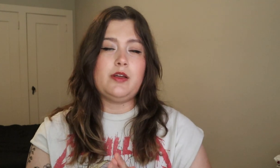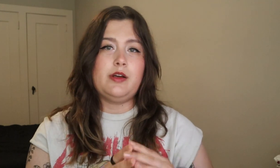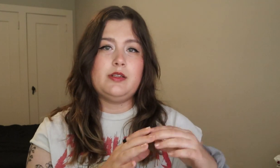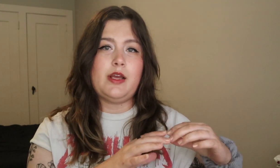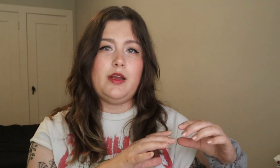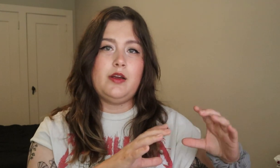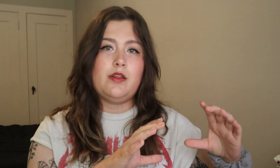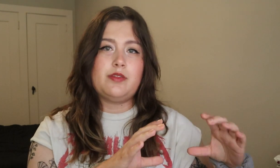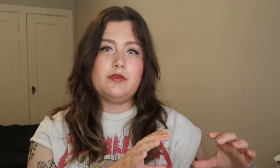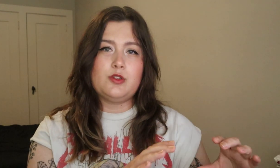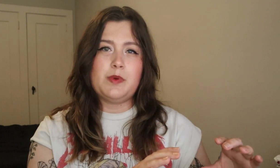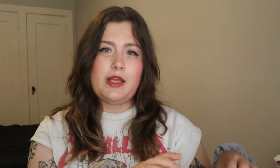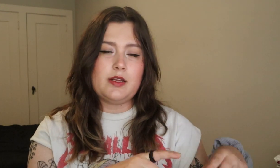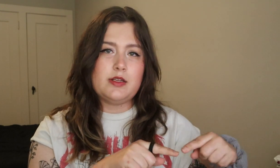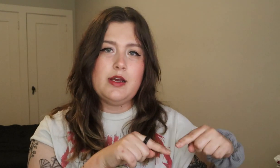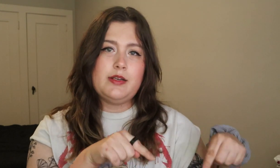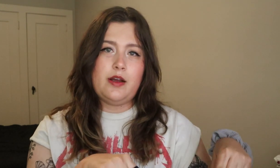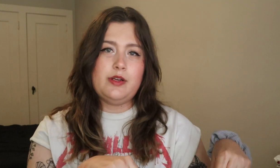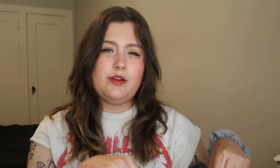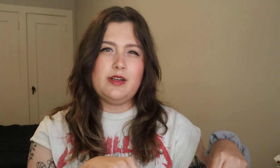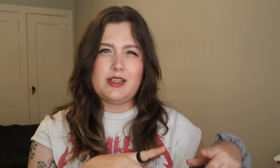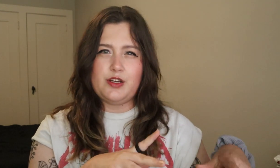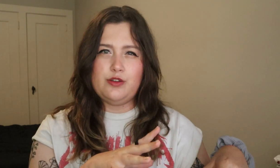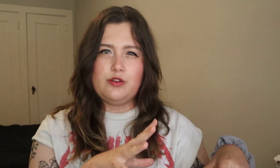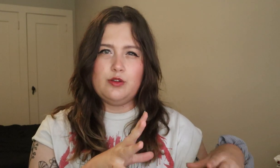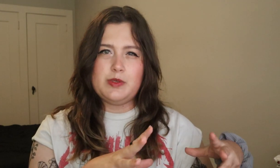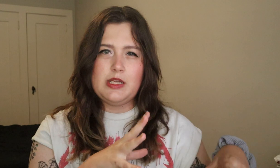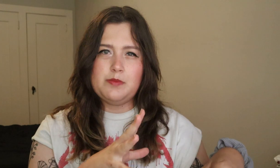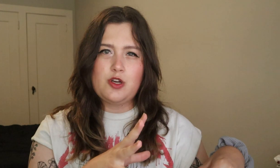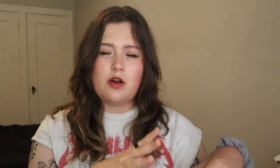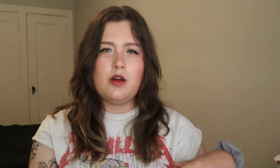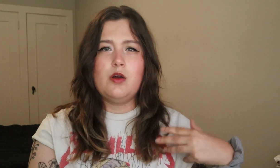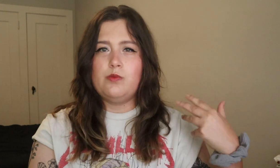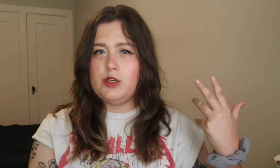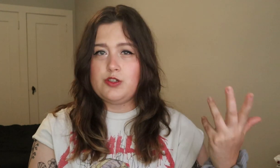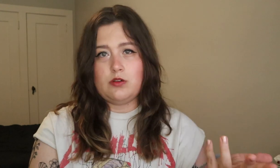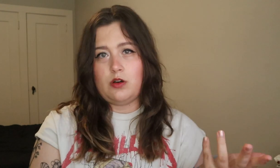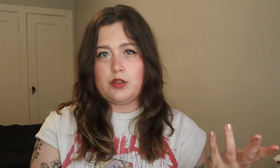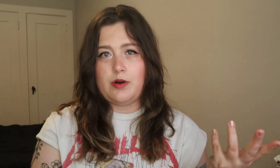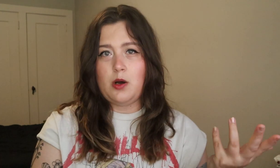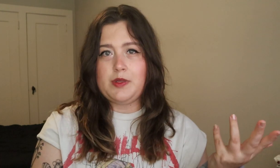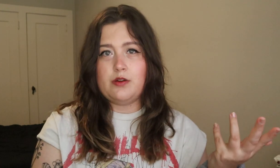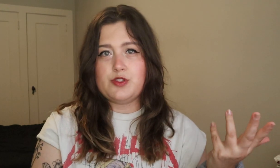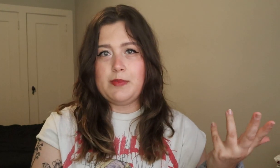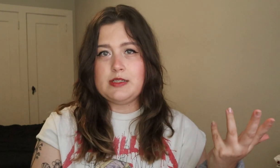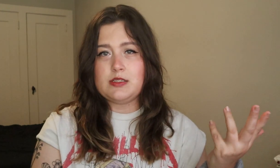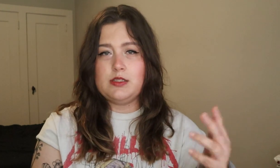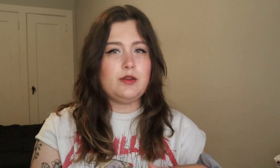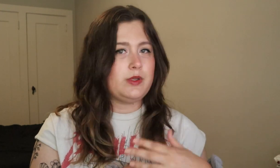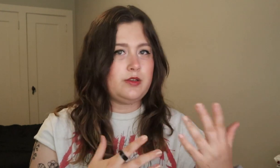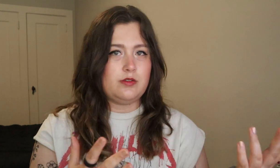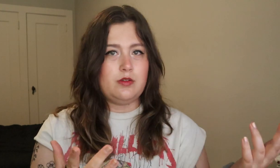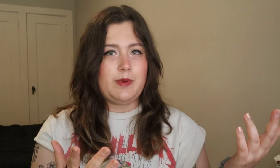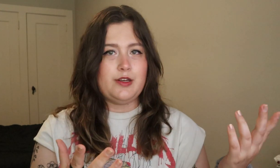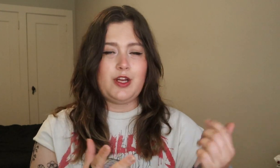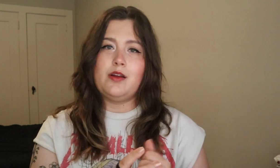there is a Super Thanks down here. It's like YouTube's tip jar, which also helps out tremendously with the YouTube paycheck,